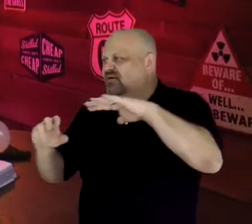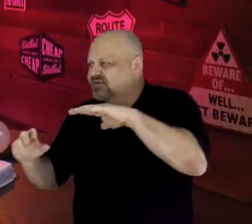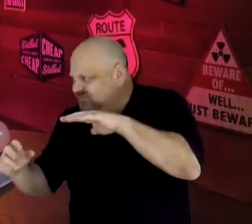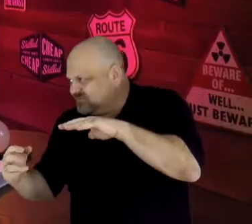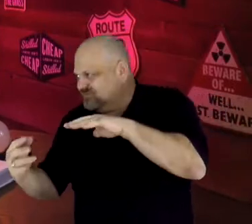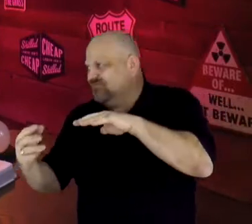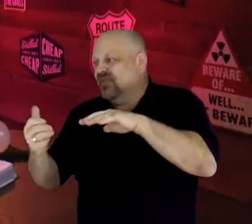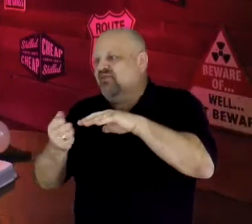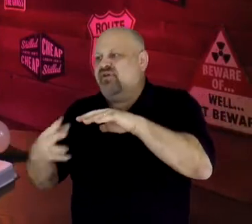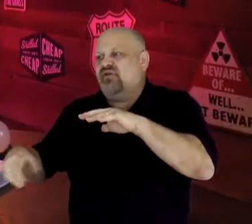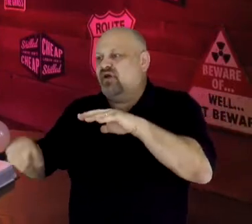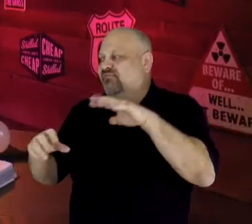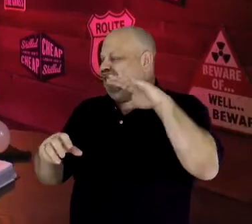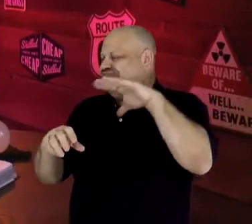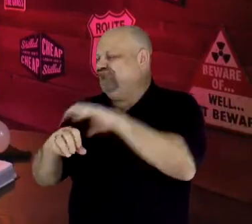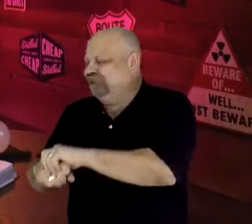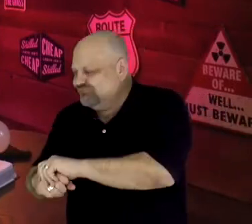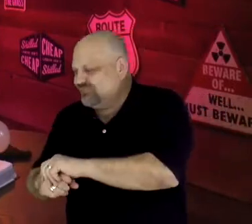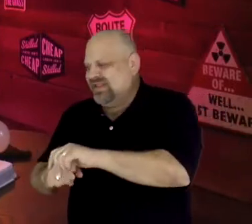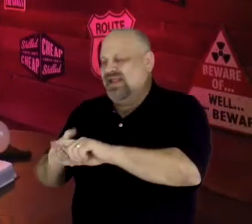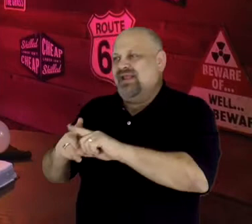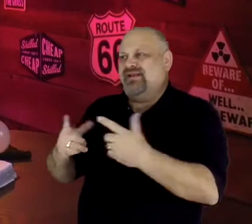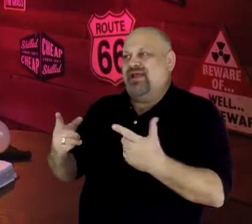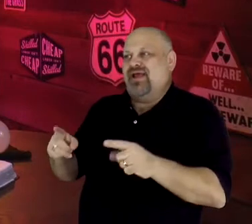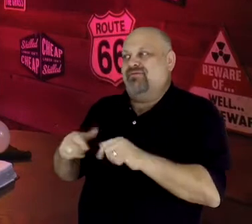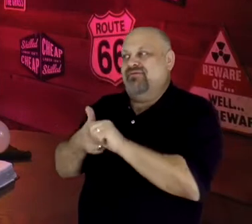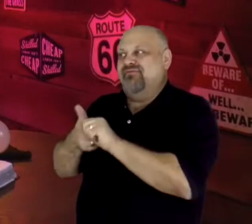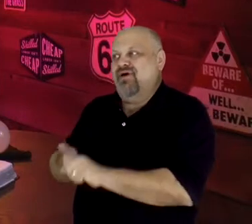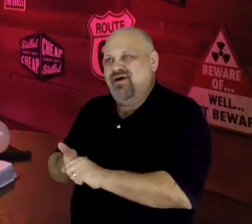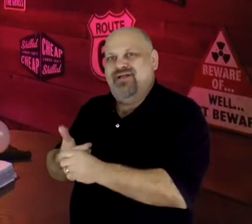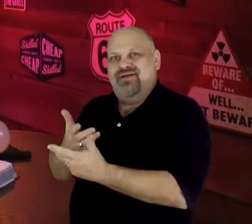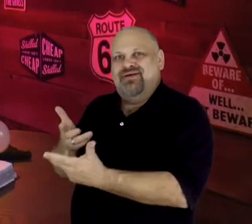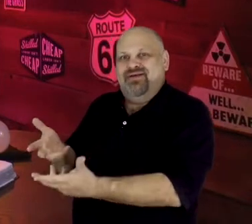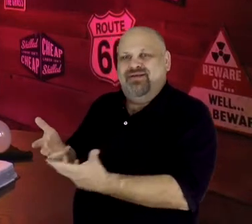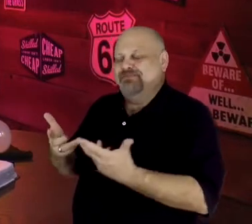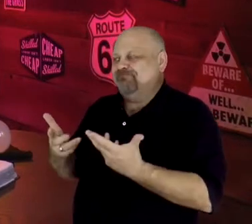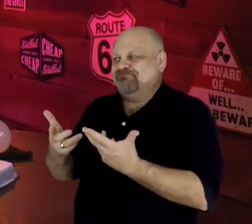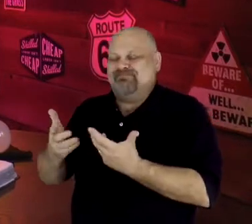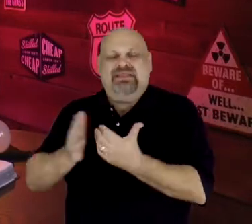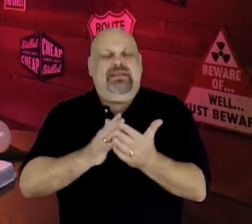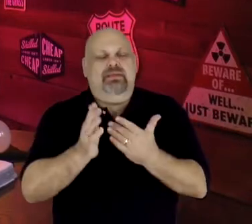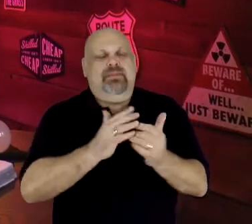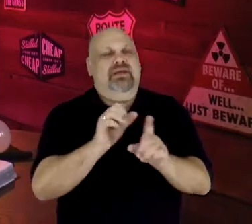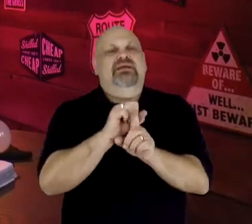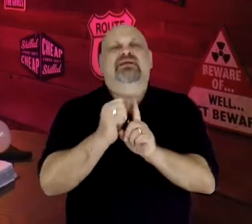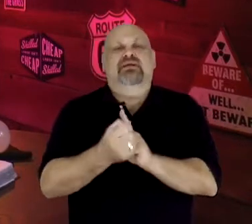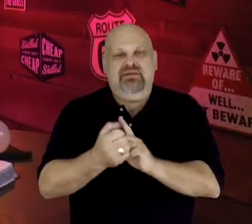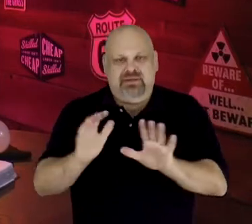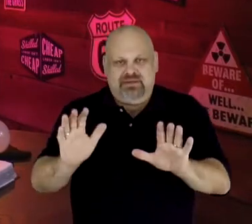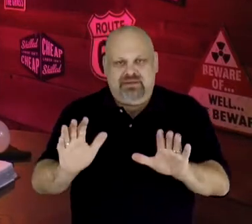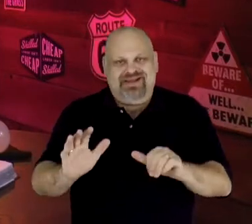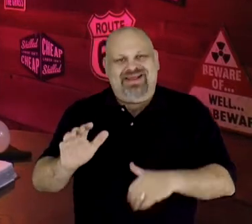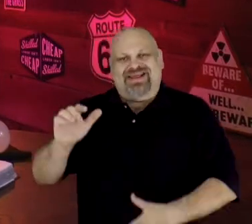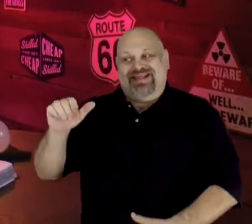who just happened to go with the flow right in their direction! In any case, nothing like this had